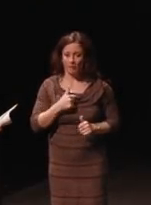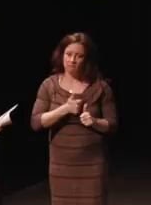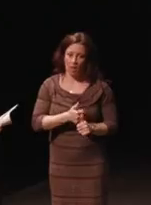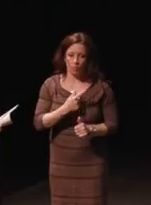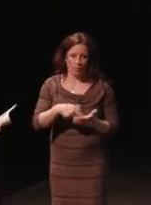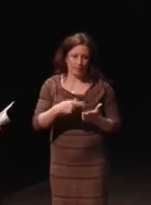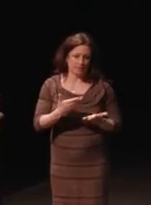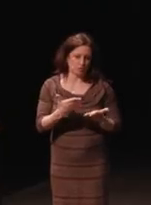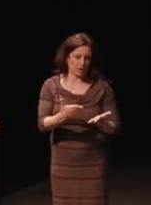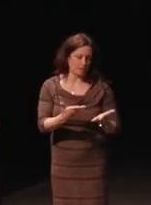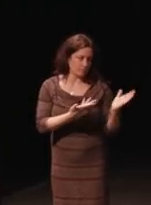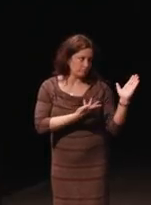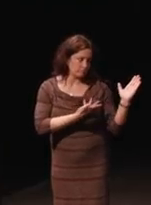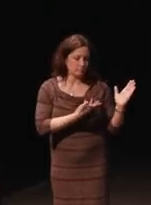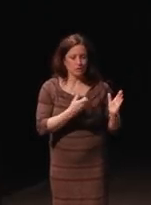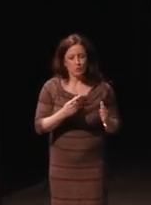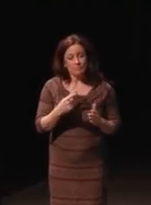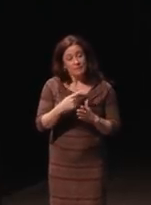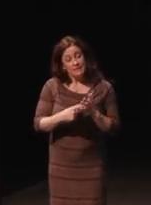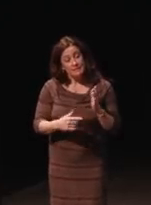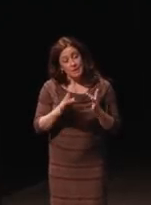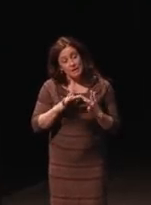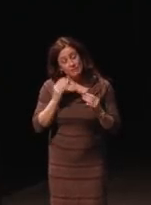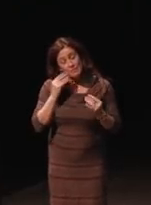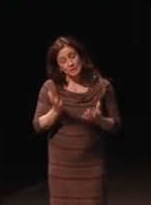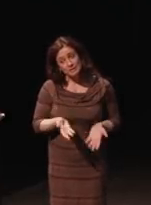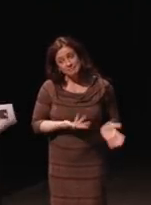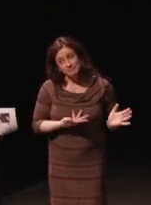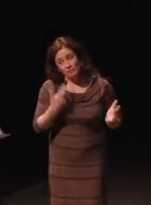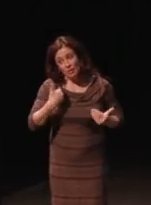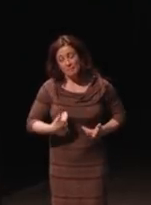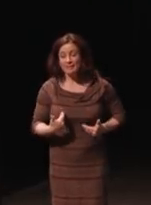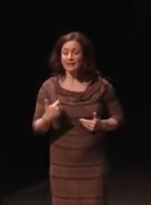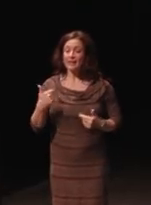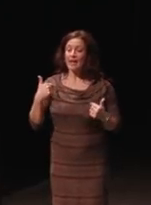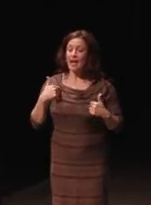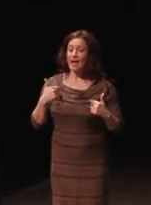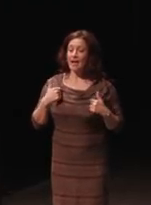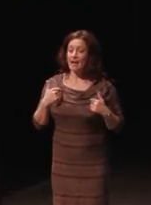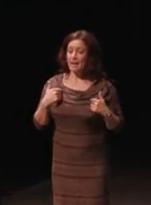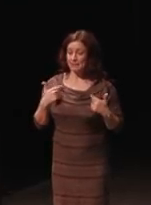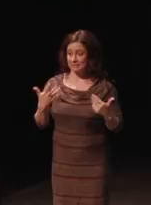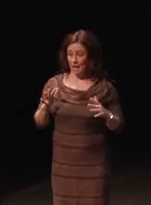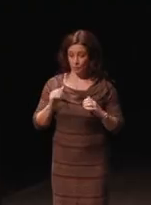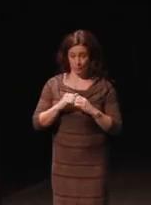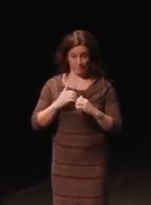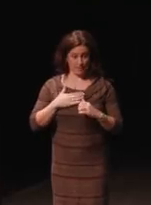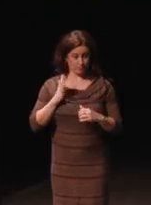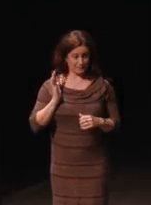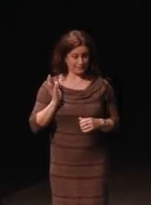suggested and here is some contact information from me. So, I am done with my presentation,